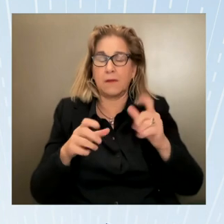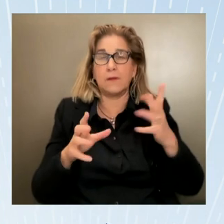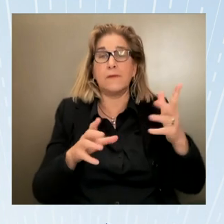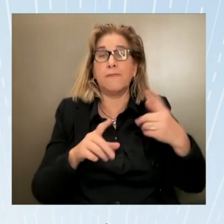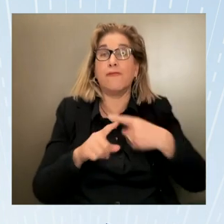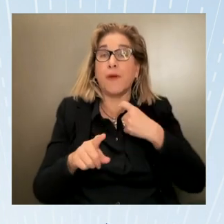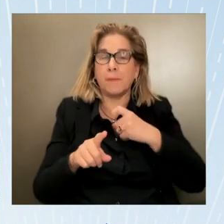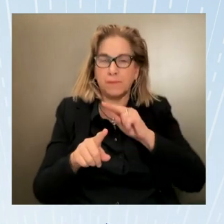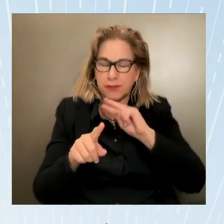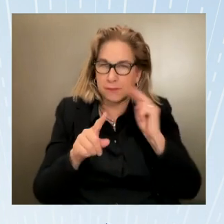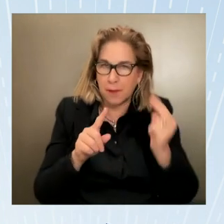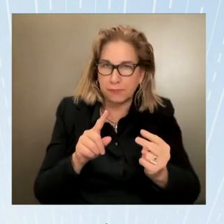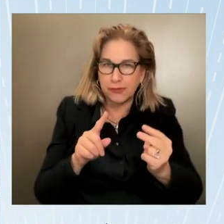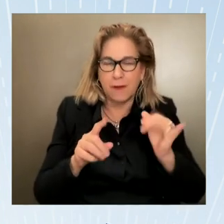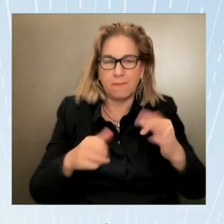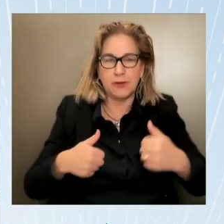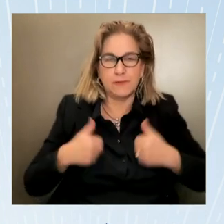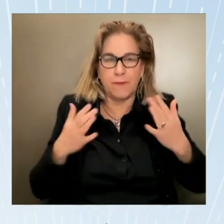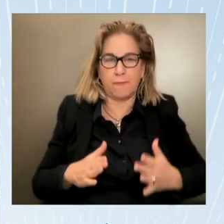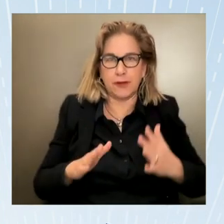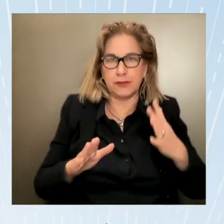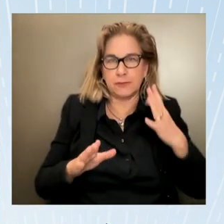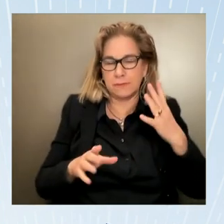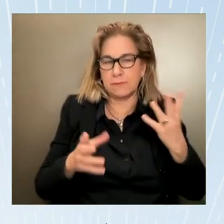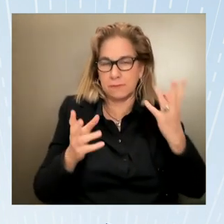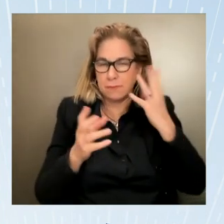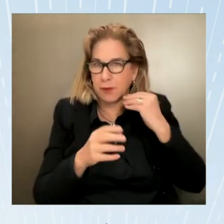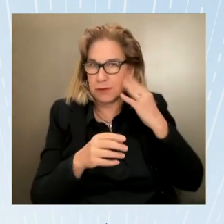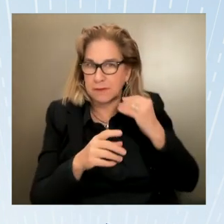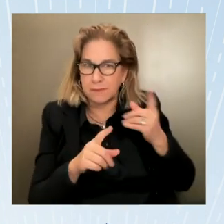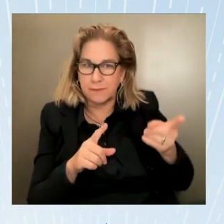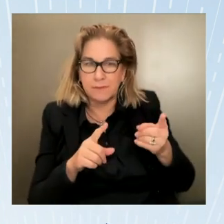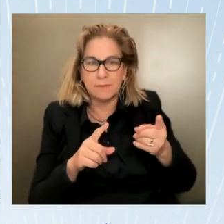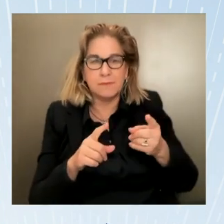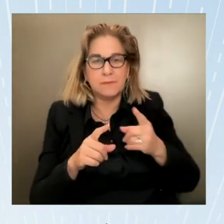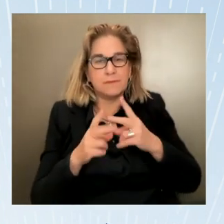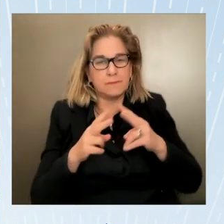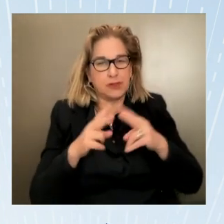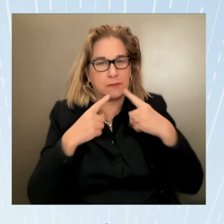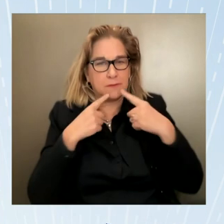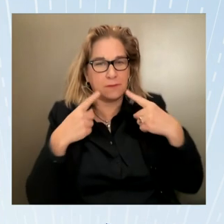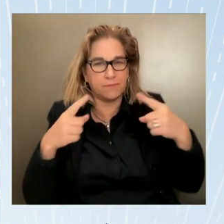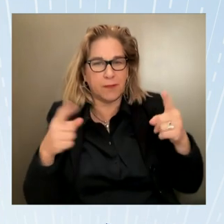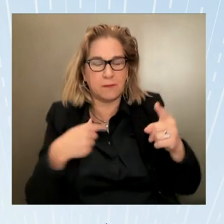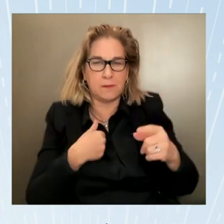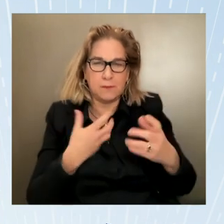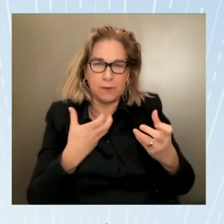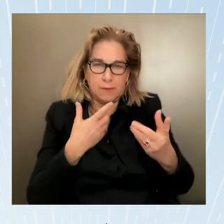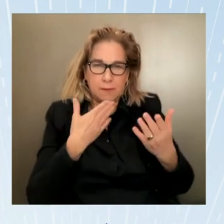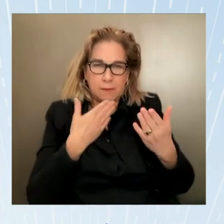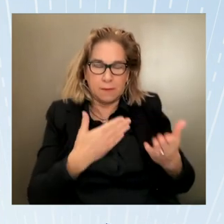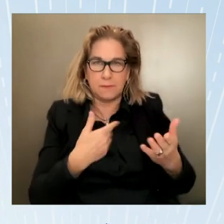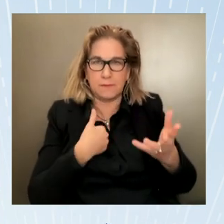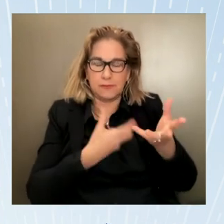grateful for the the trust we're grateful for the partnership we can't do this effectively without